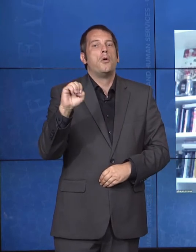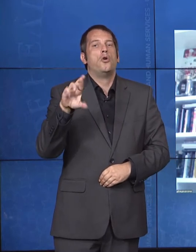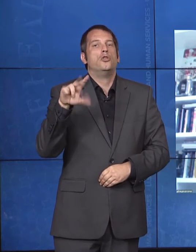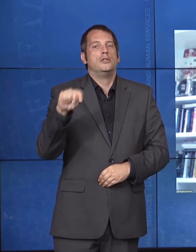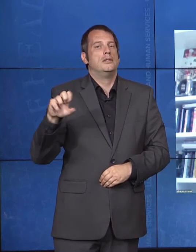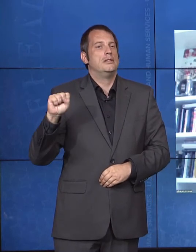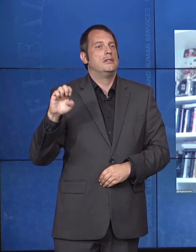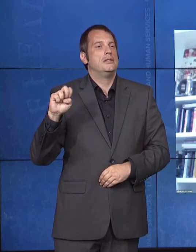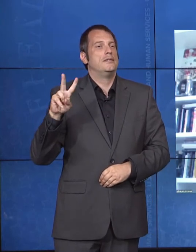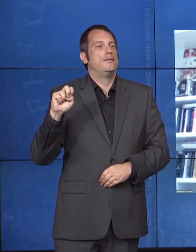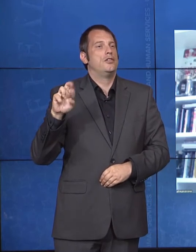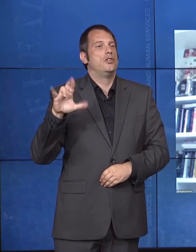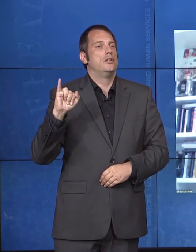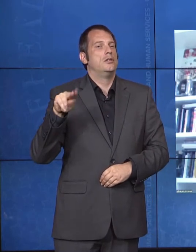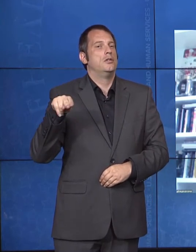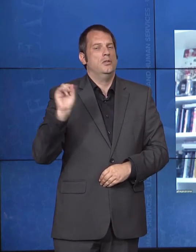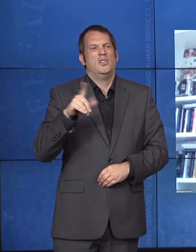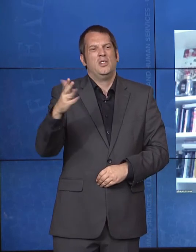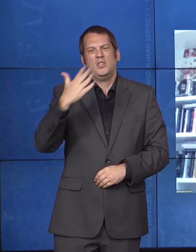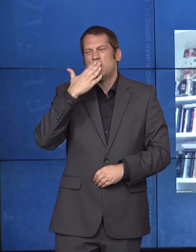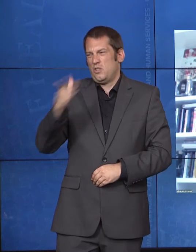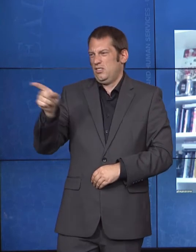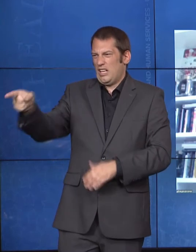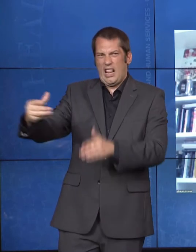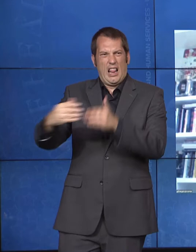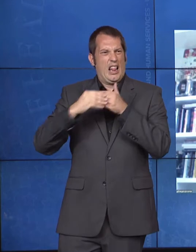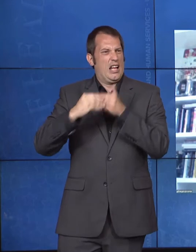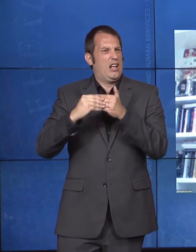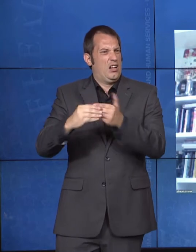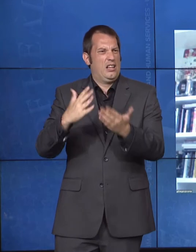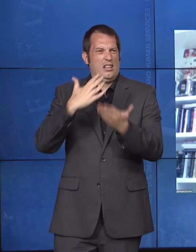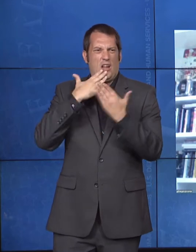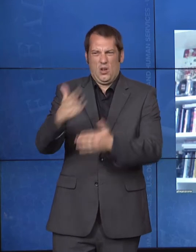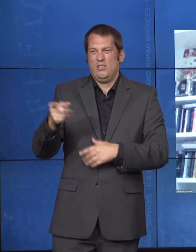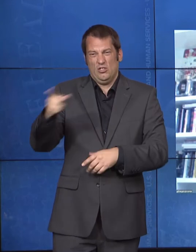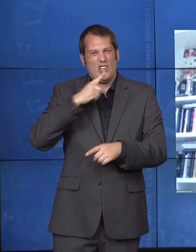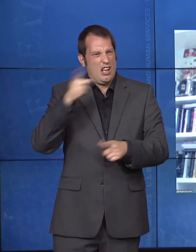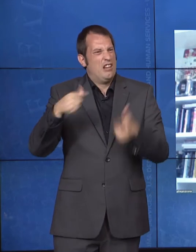this issue. You have supported us every step of the way in terms of programmatic and enforcement